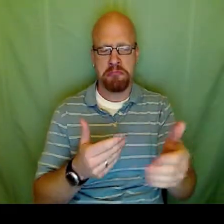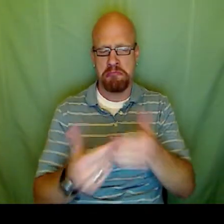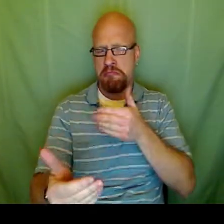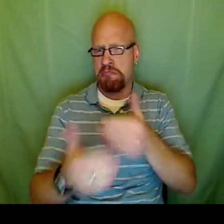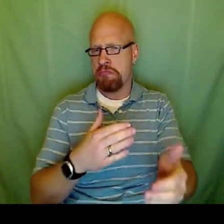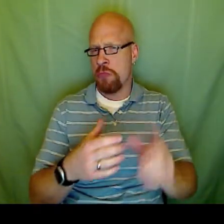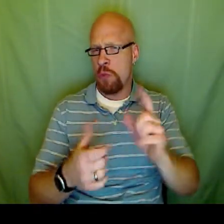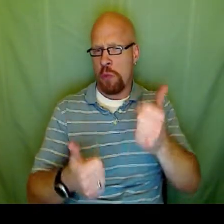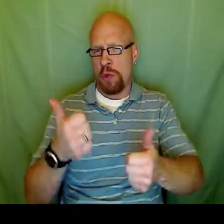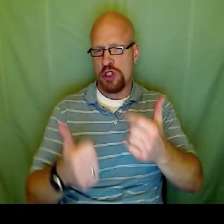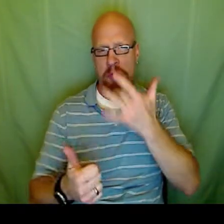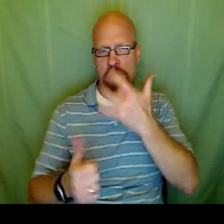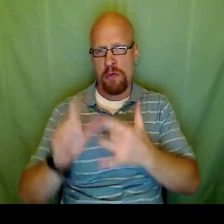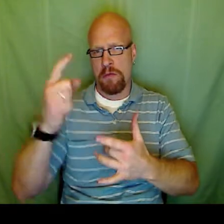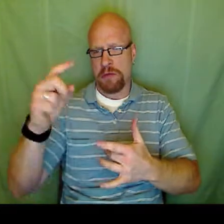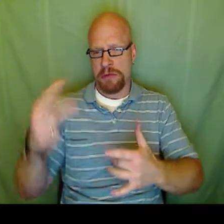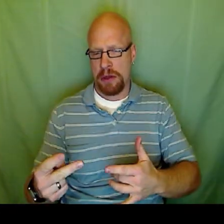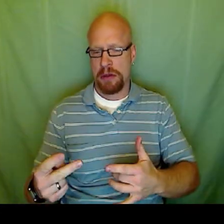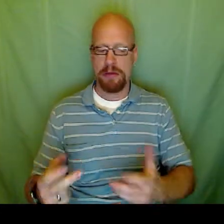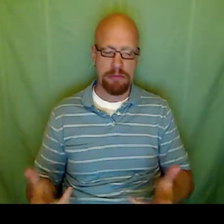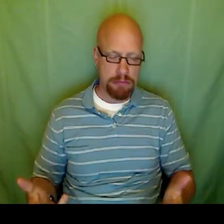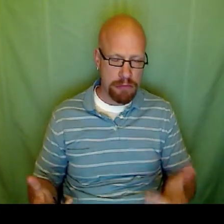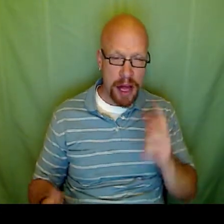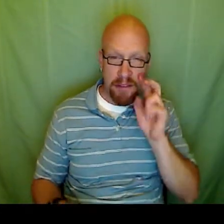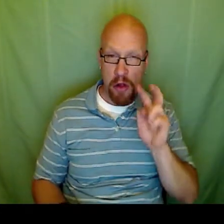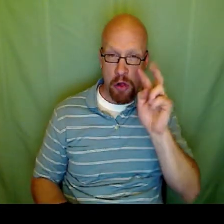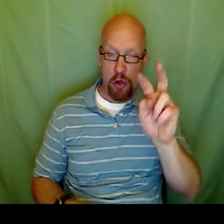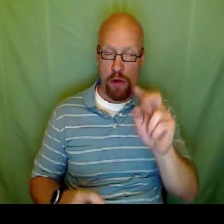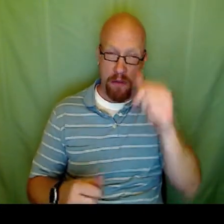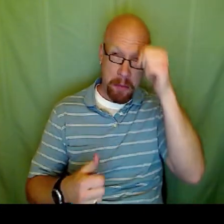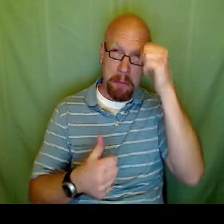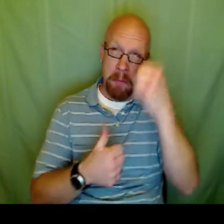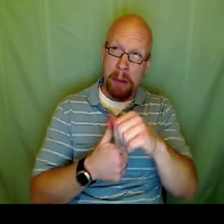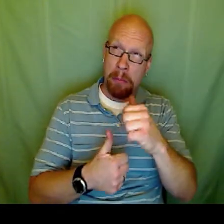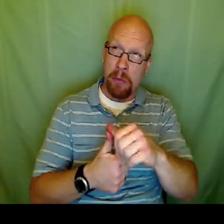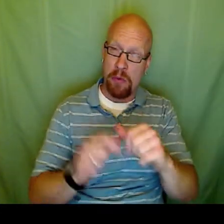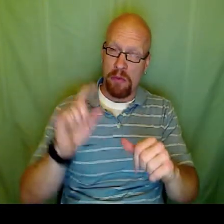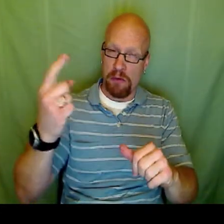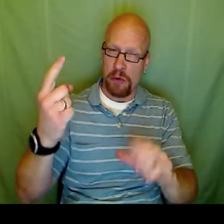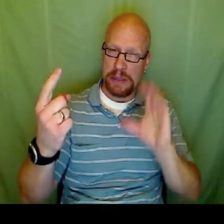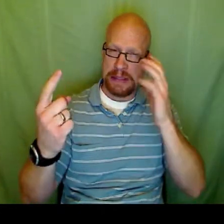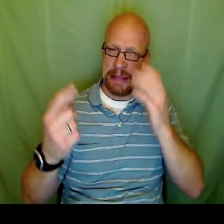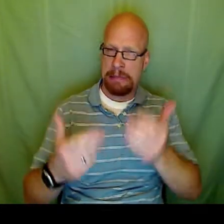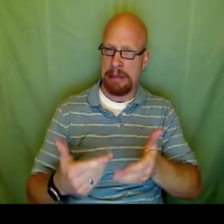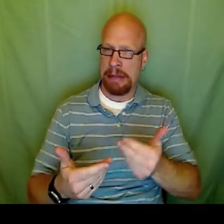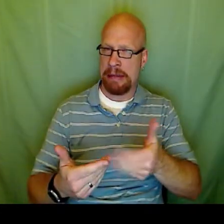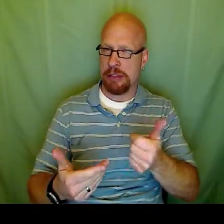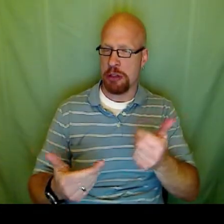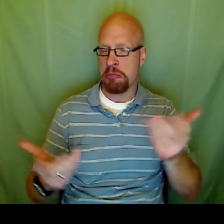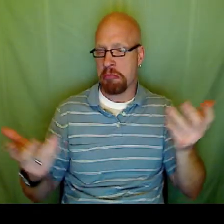now we need to take the x value, x equals 4 and replace it in one of the other two original equations.